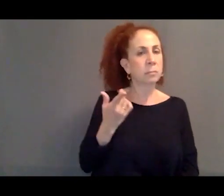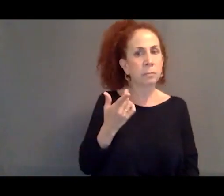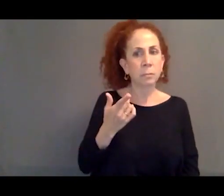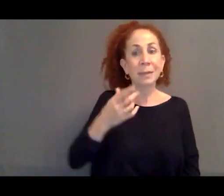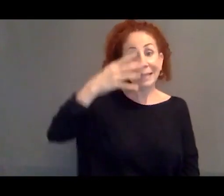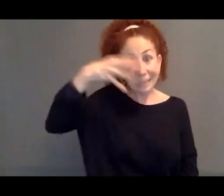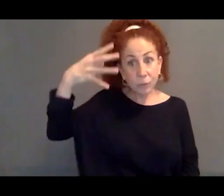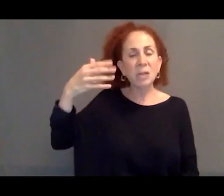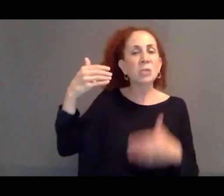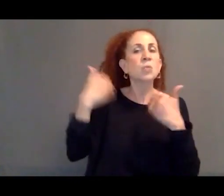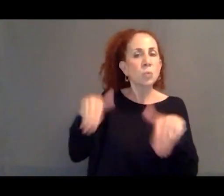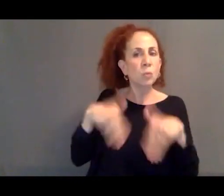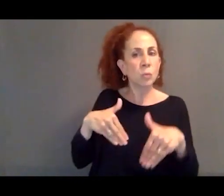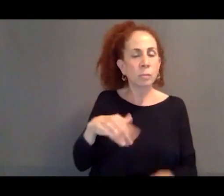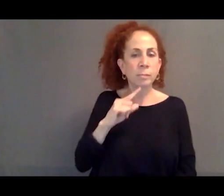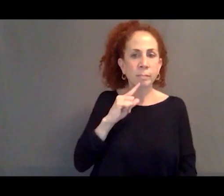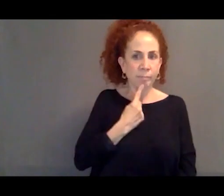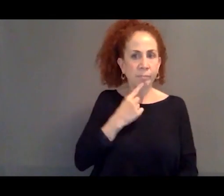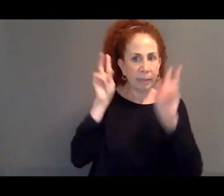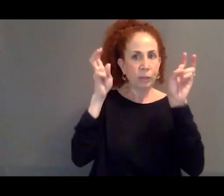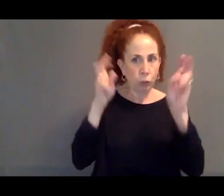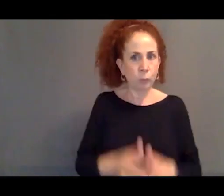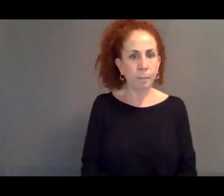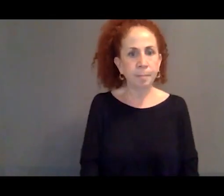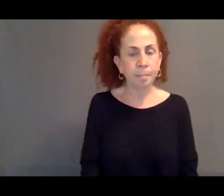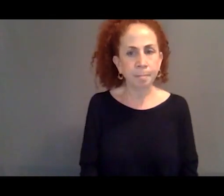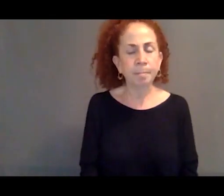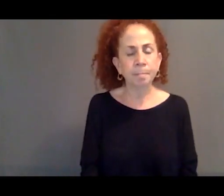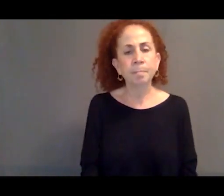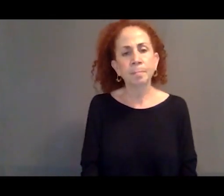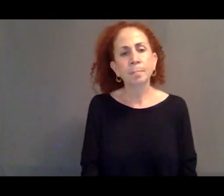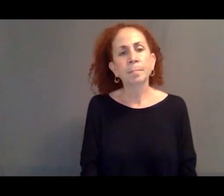as an issue that was critical.